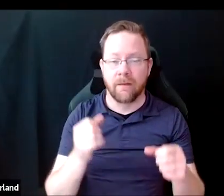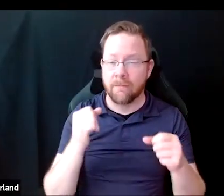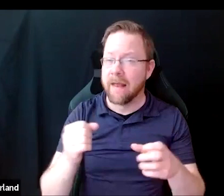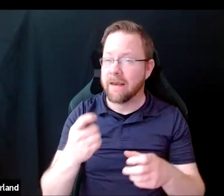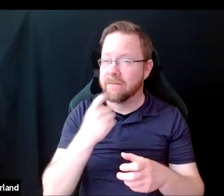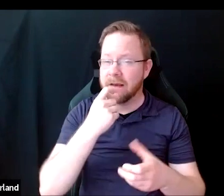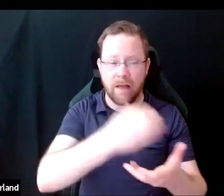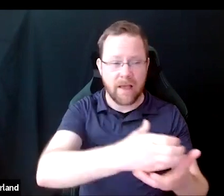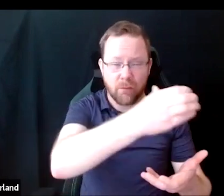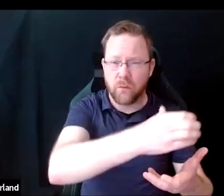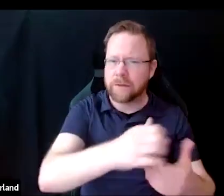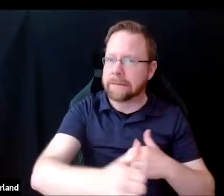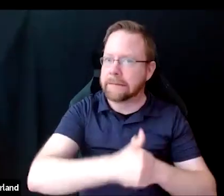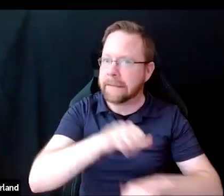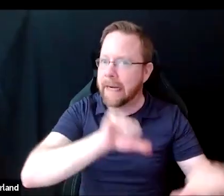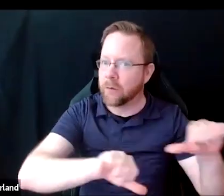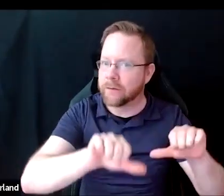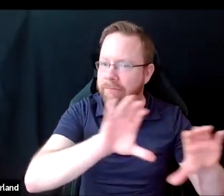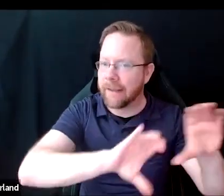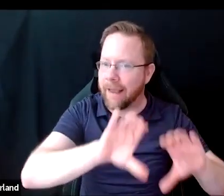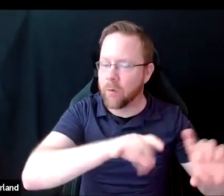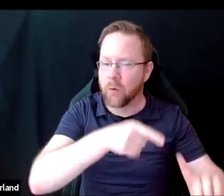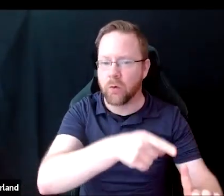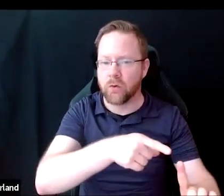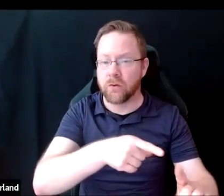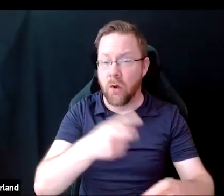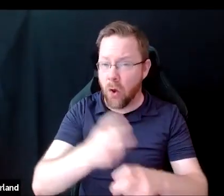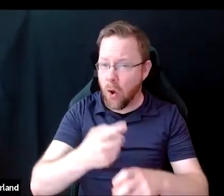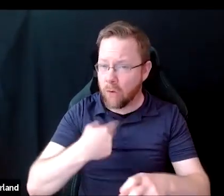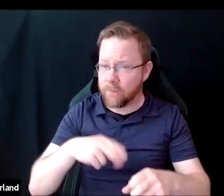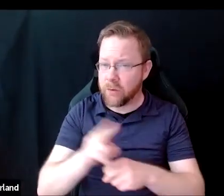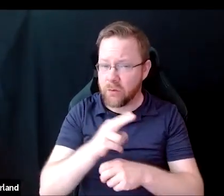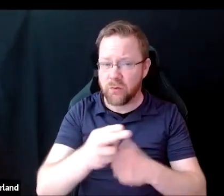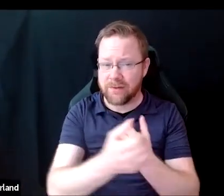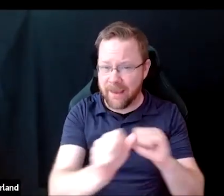so they're hard for people like me to manipulate safely in this lab environment.